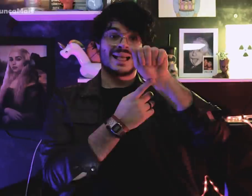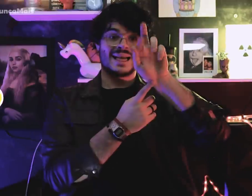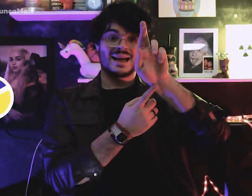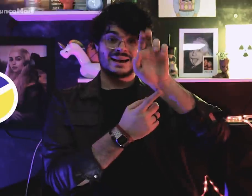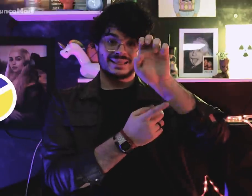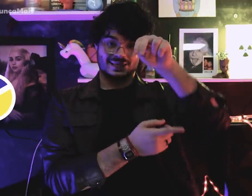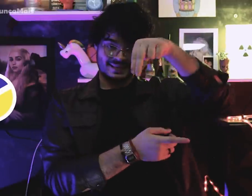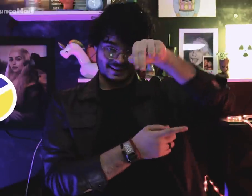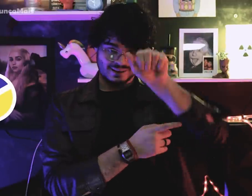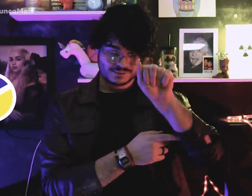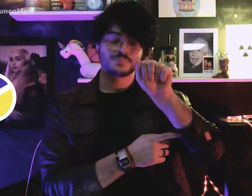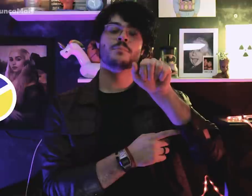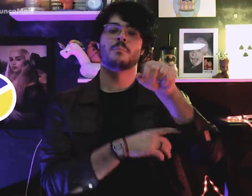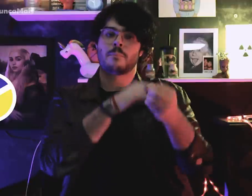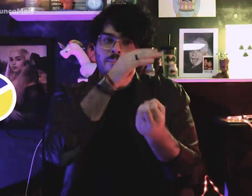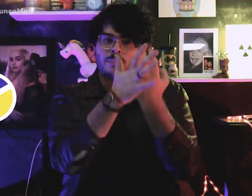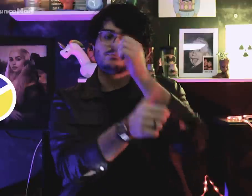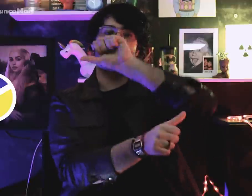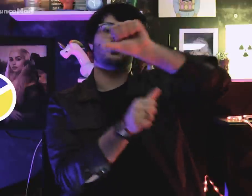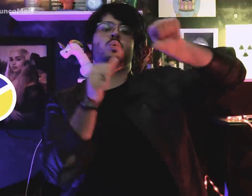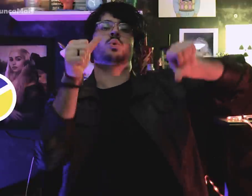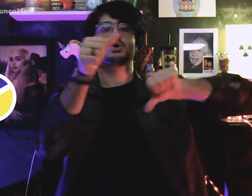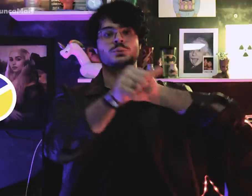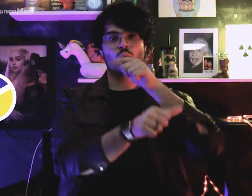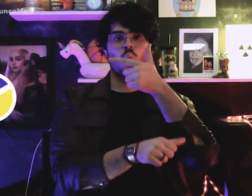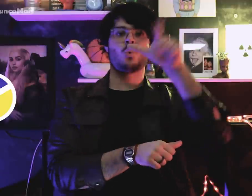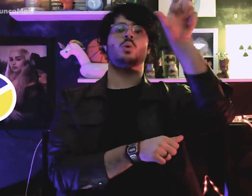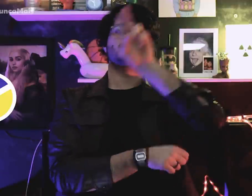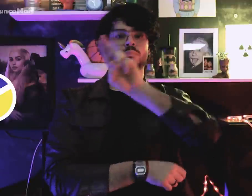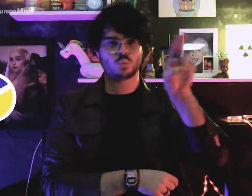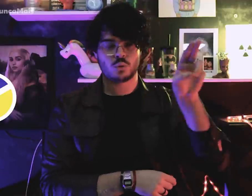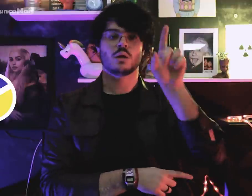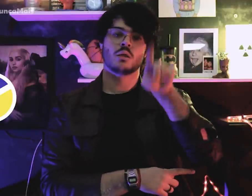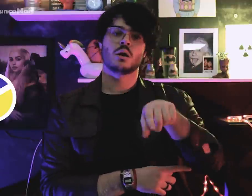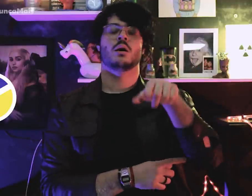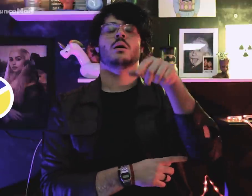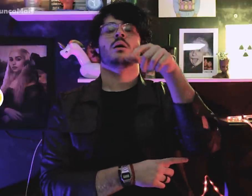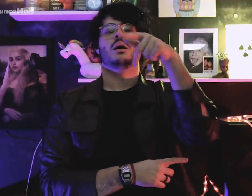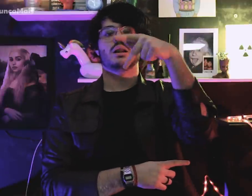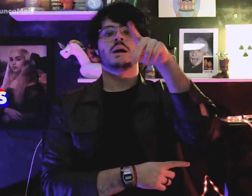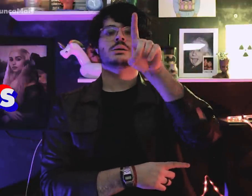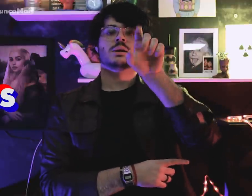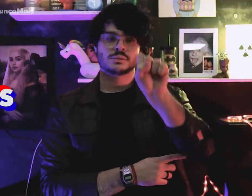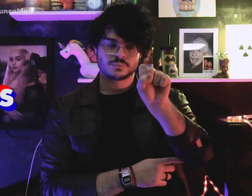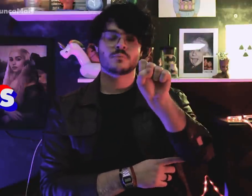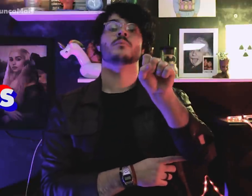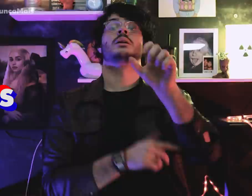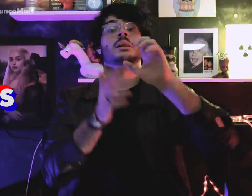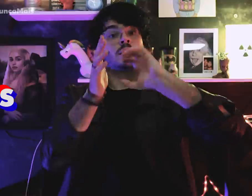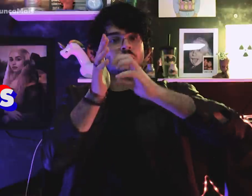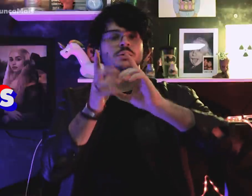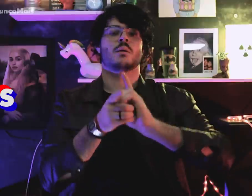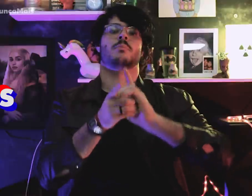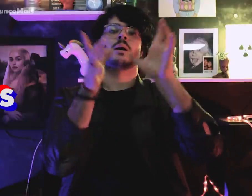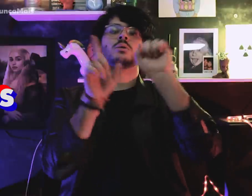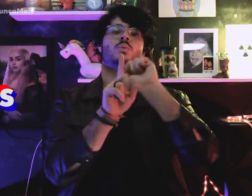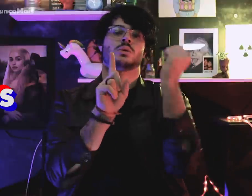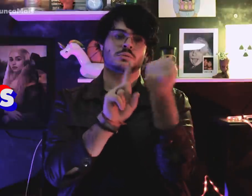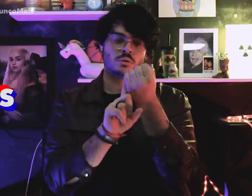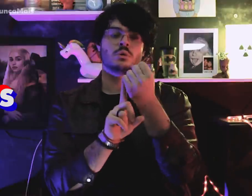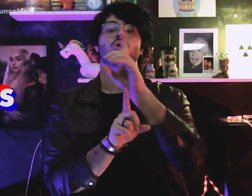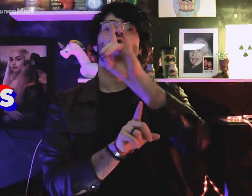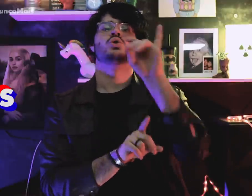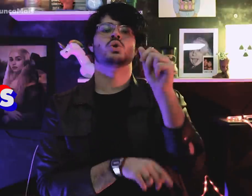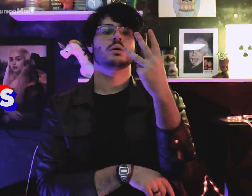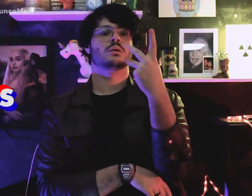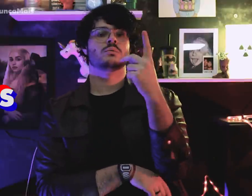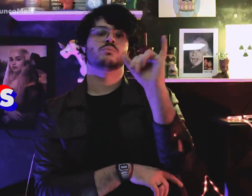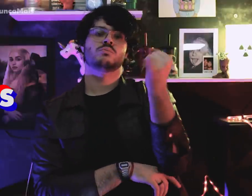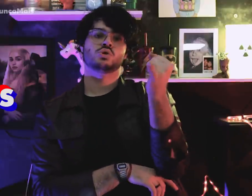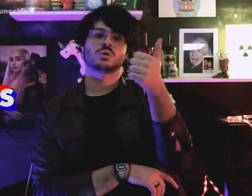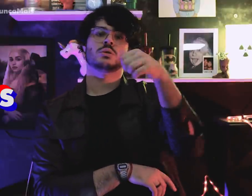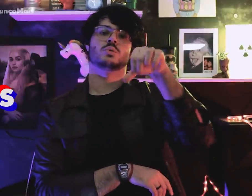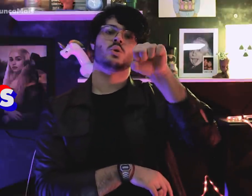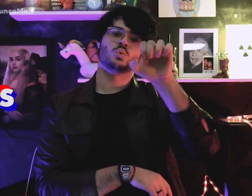A ARENA foi rebatizada como Partido Democrático Social (PDS), em 31 de janeiro de 1980.